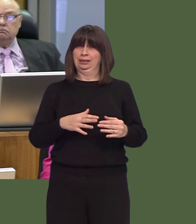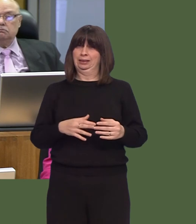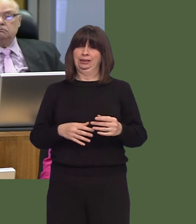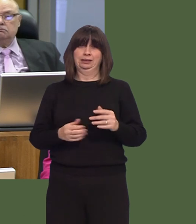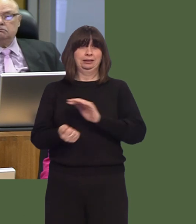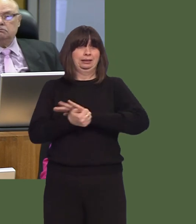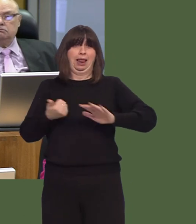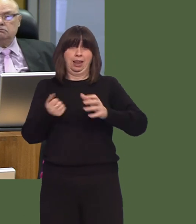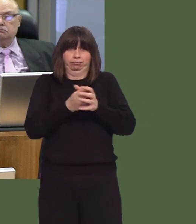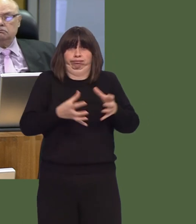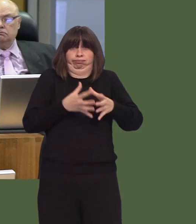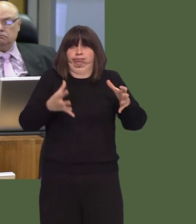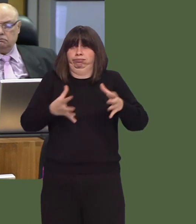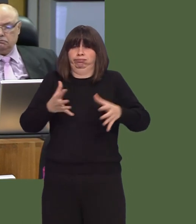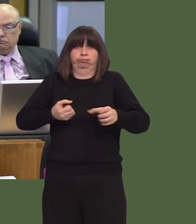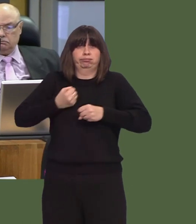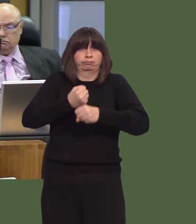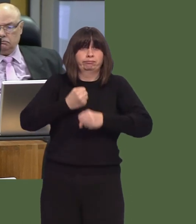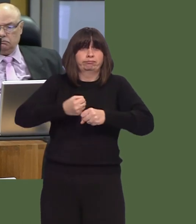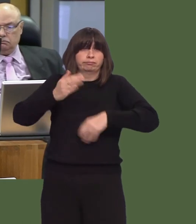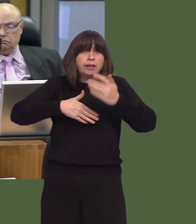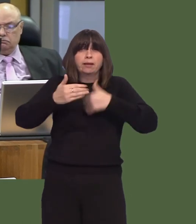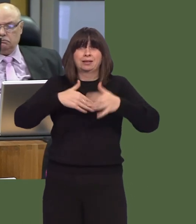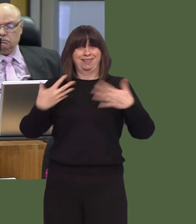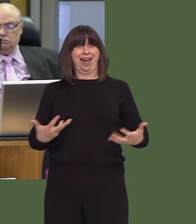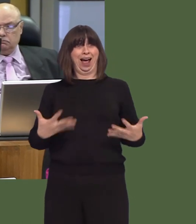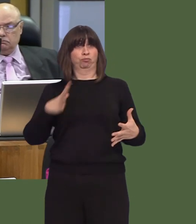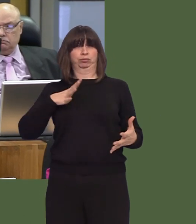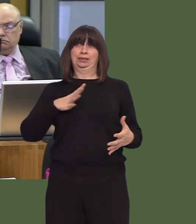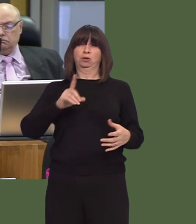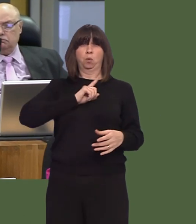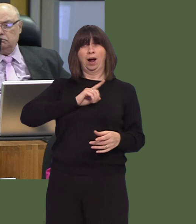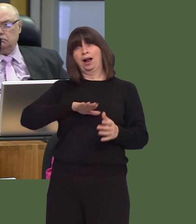and skills in this area, and that needs to be considered now, because we face a 15 or